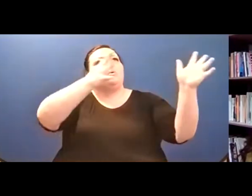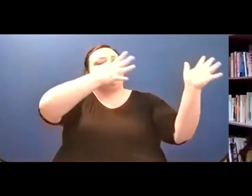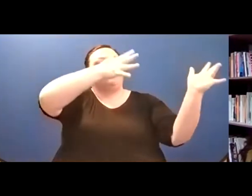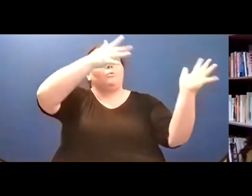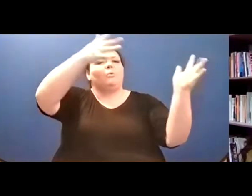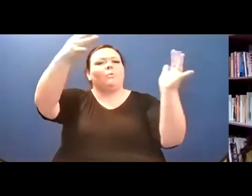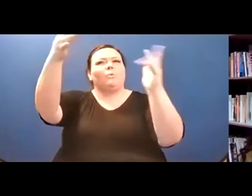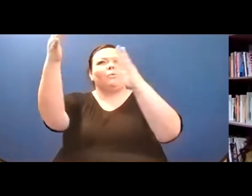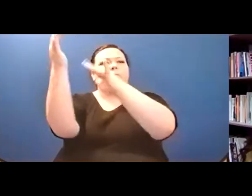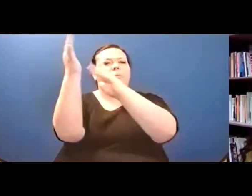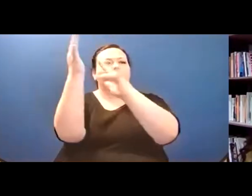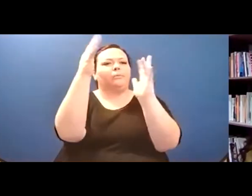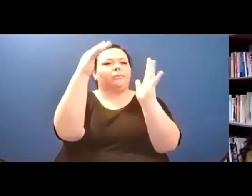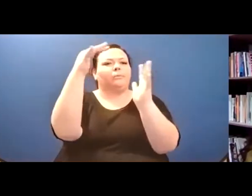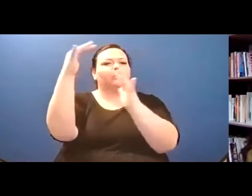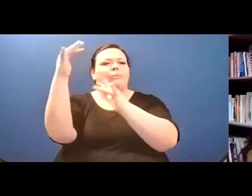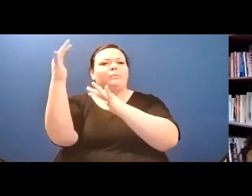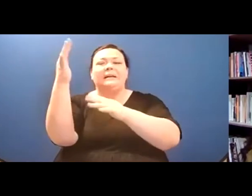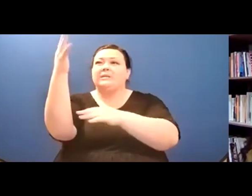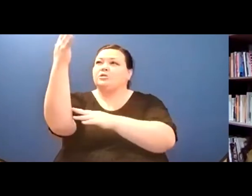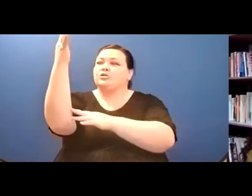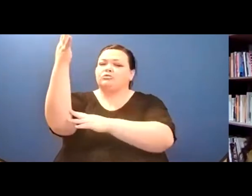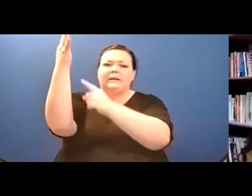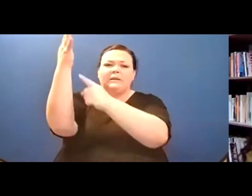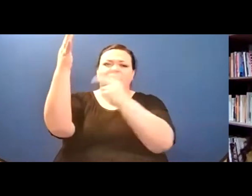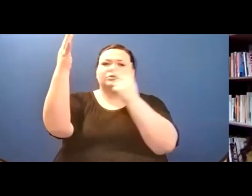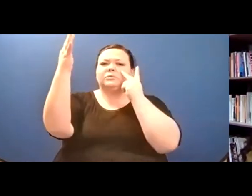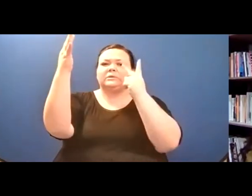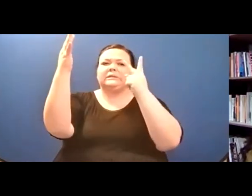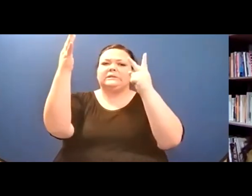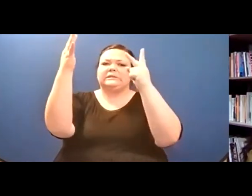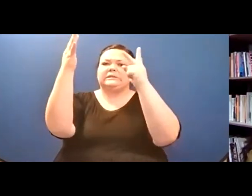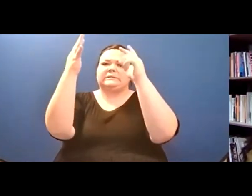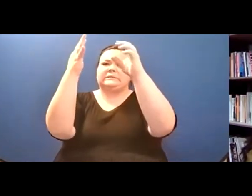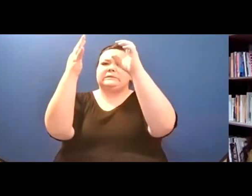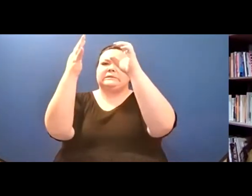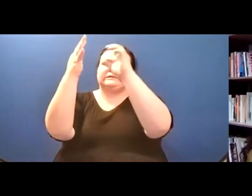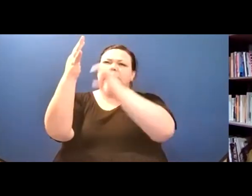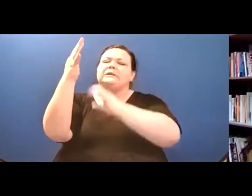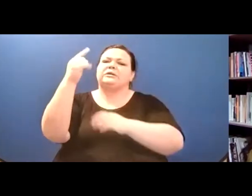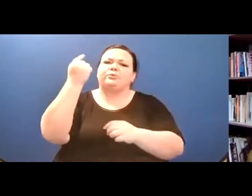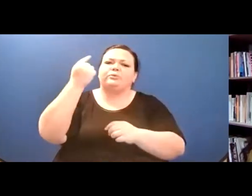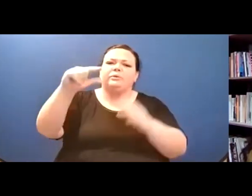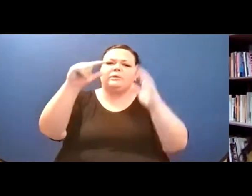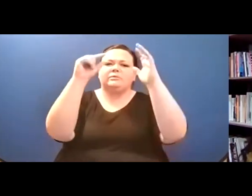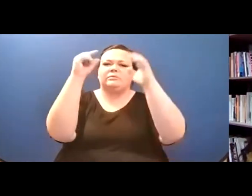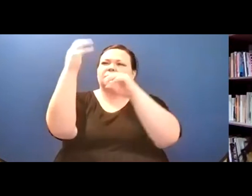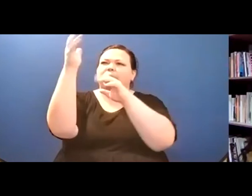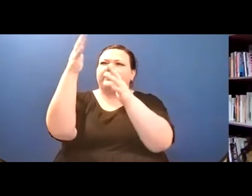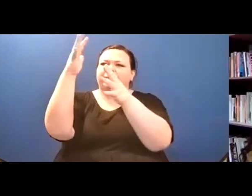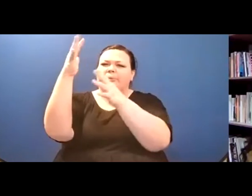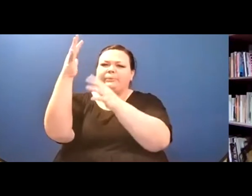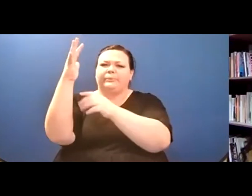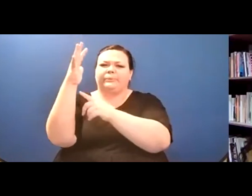late few pennies but it just feels so dun ... good ... so good to be given ... pause